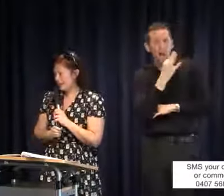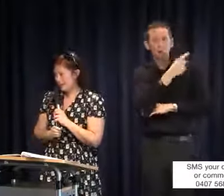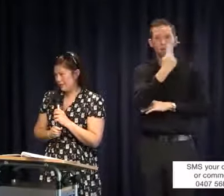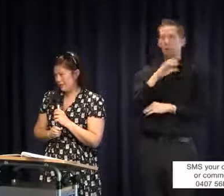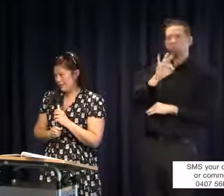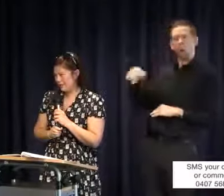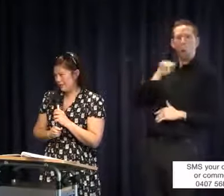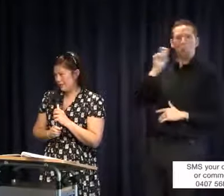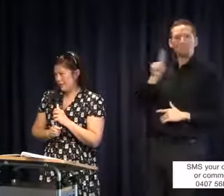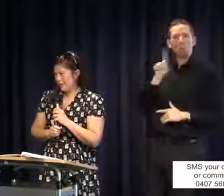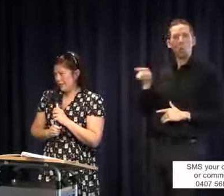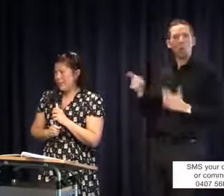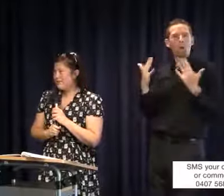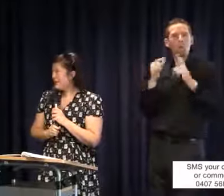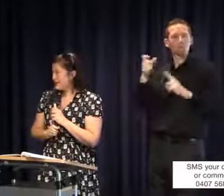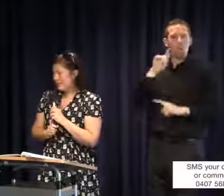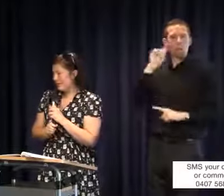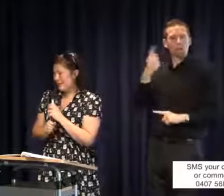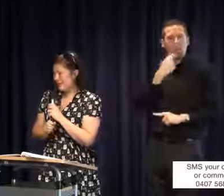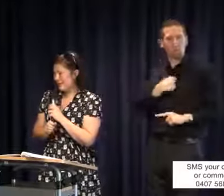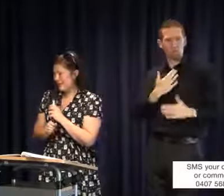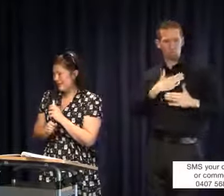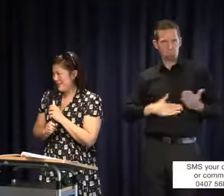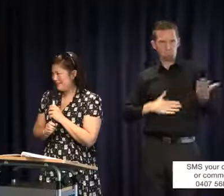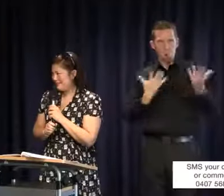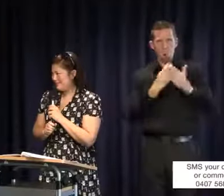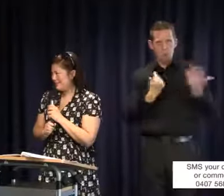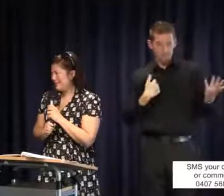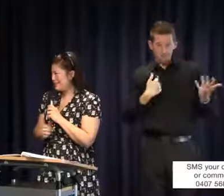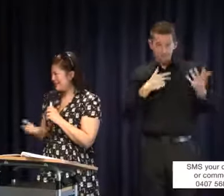to that information. I have never been able to get to the bottom of that. I don't know,